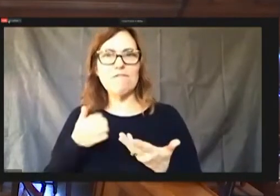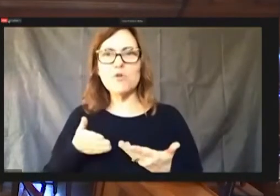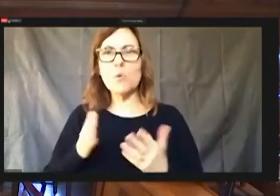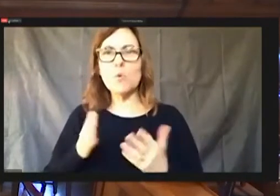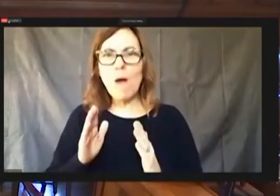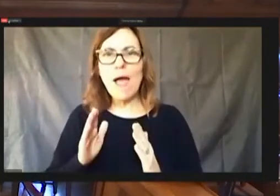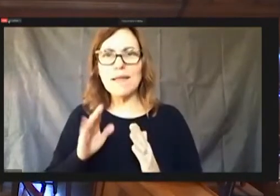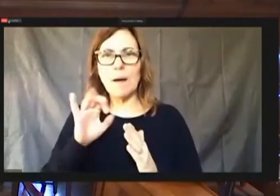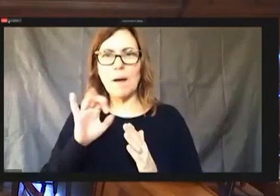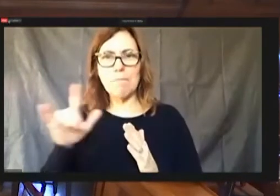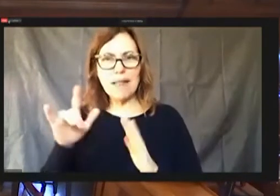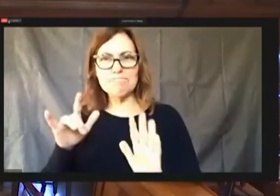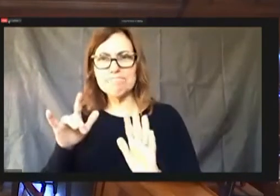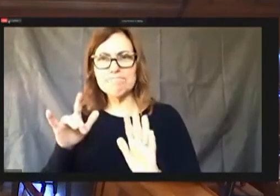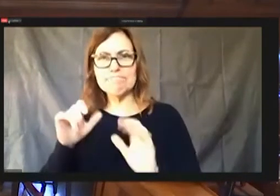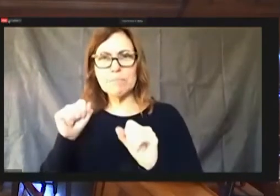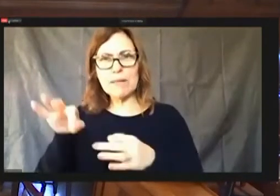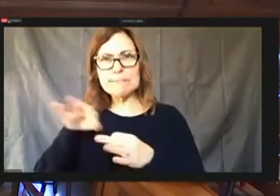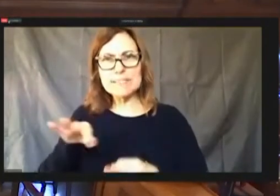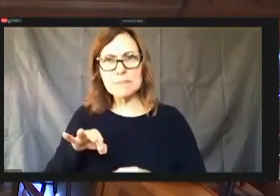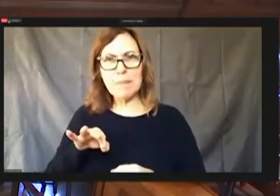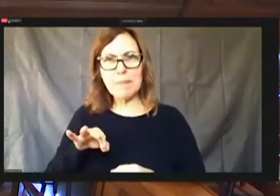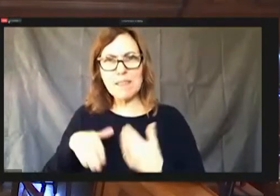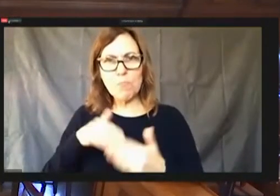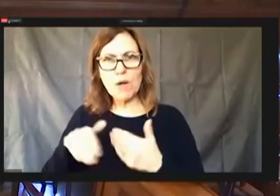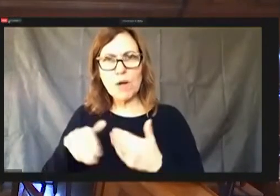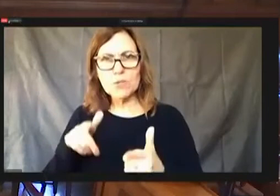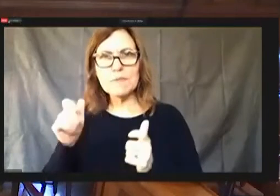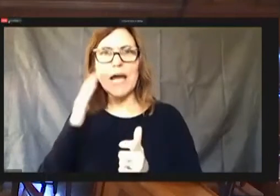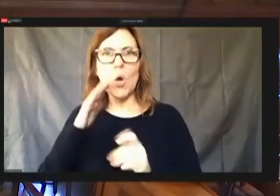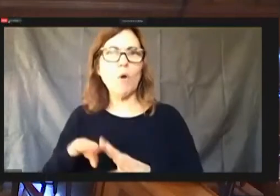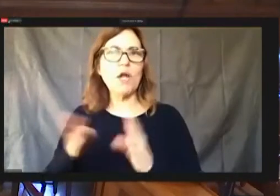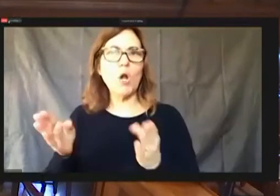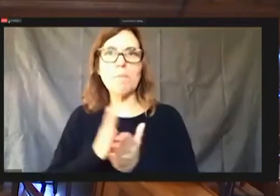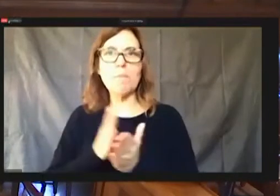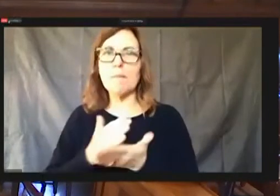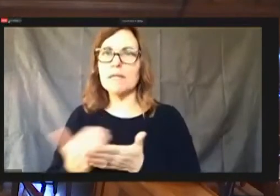quickly and I know we're opening the budget back up in January, with a new administrator